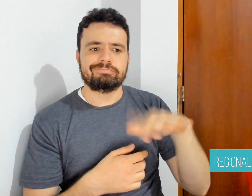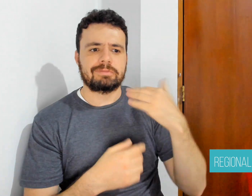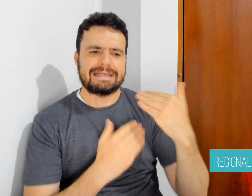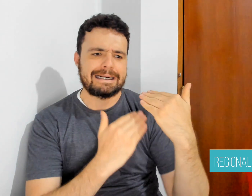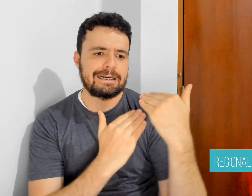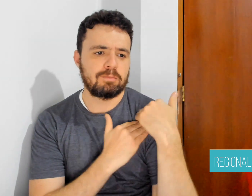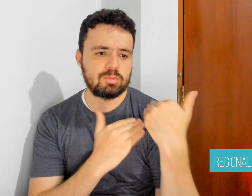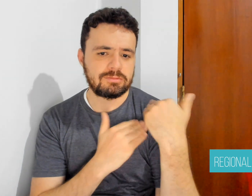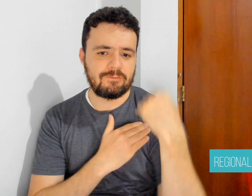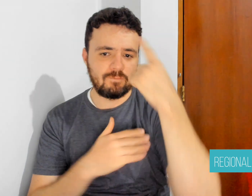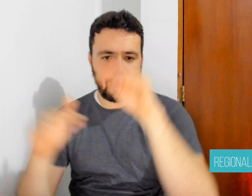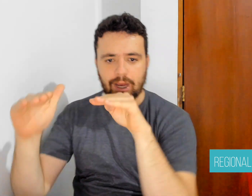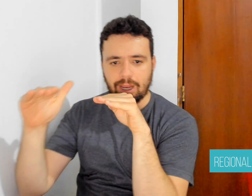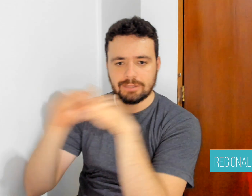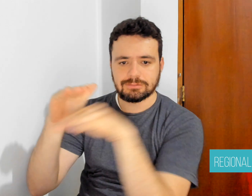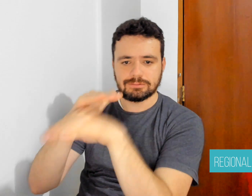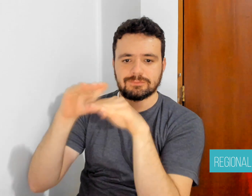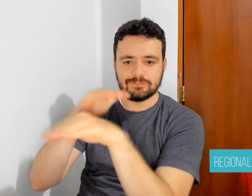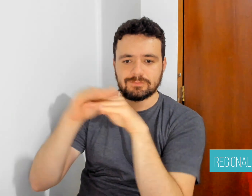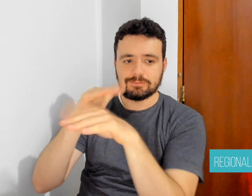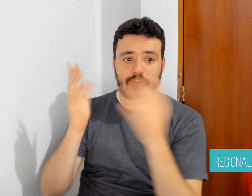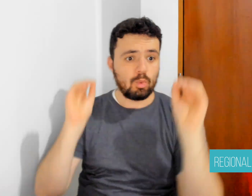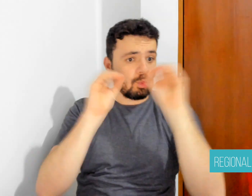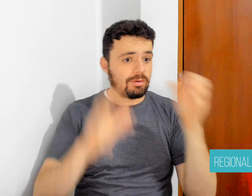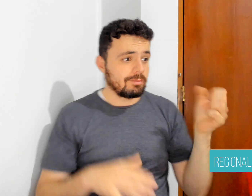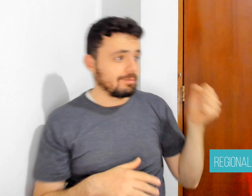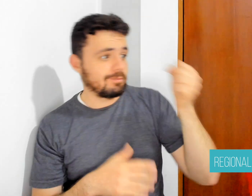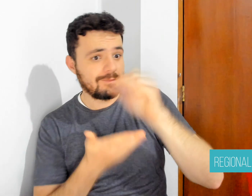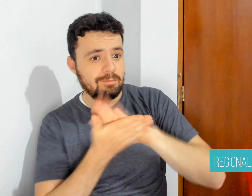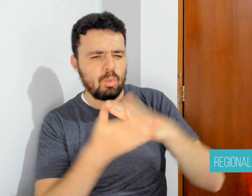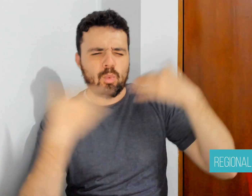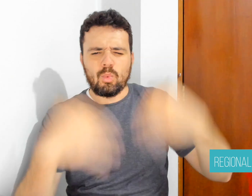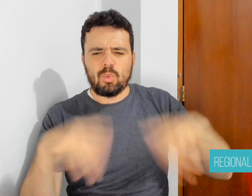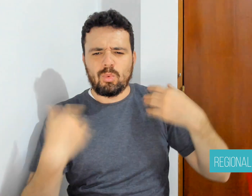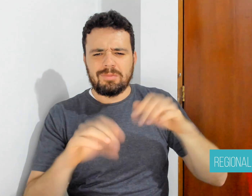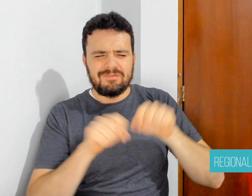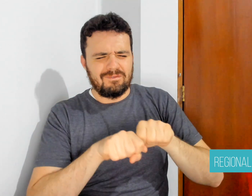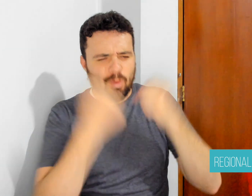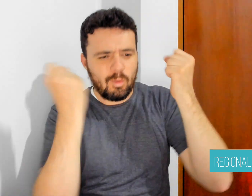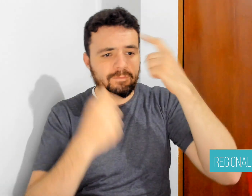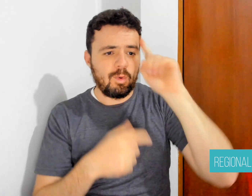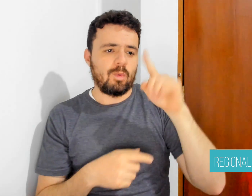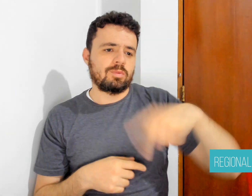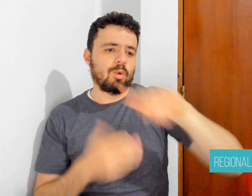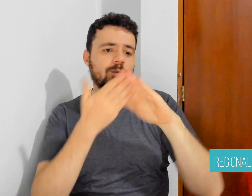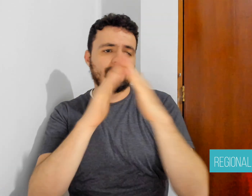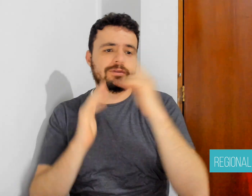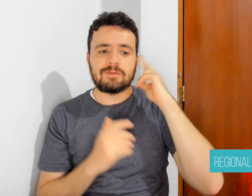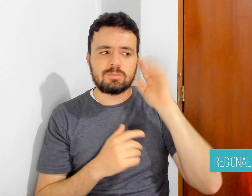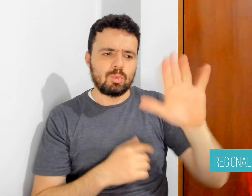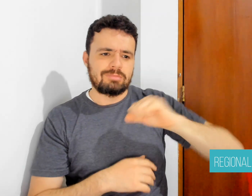INDDHH emphasized that the violation wasn't the lack